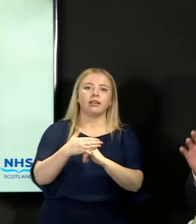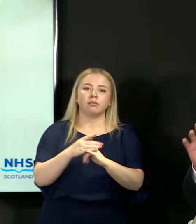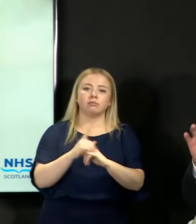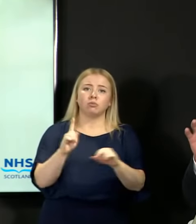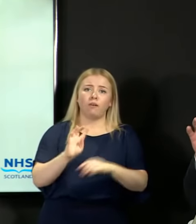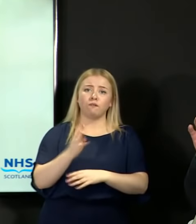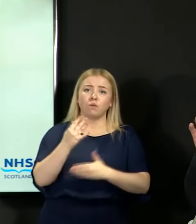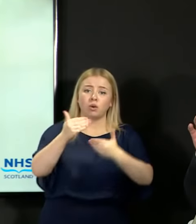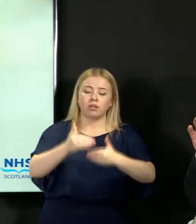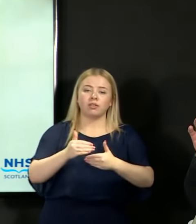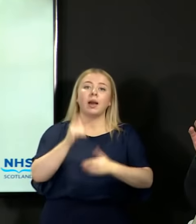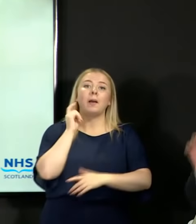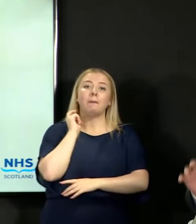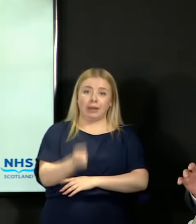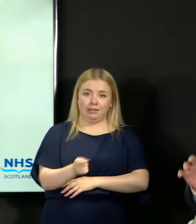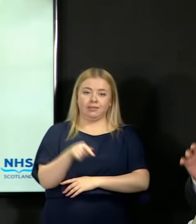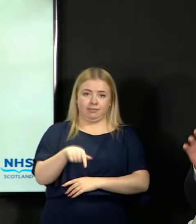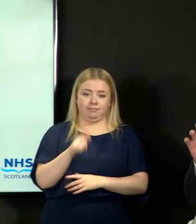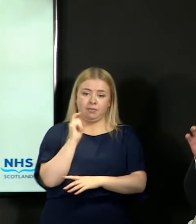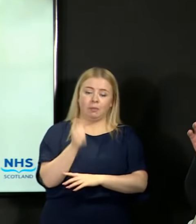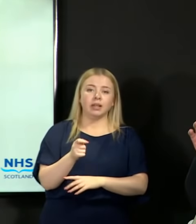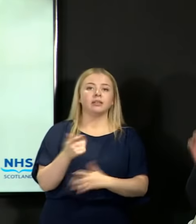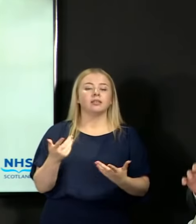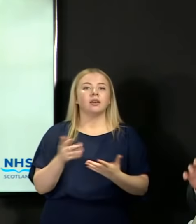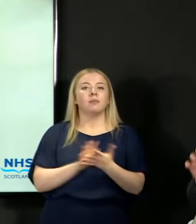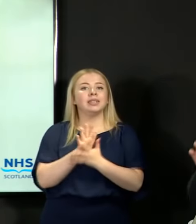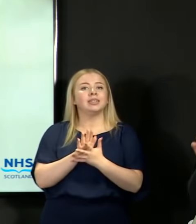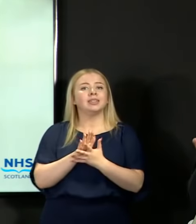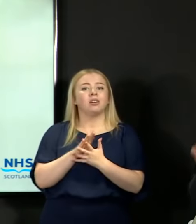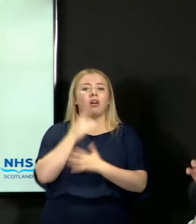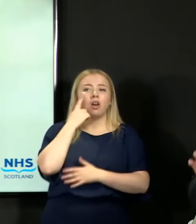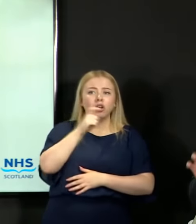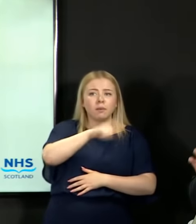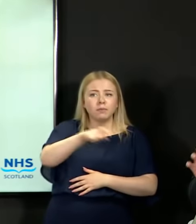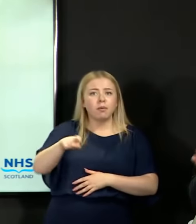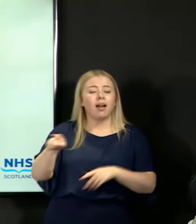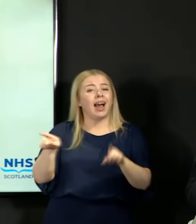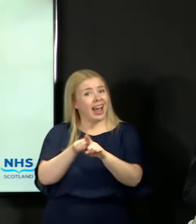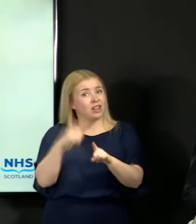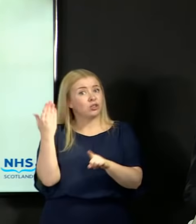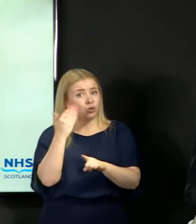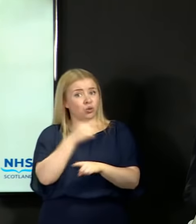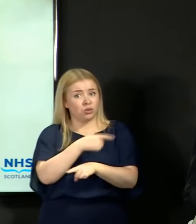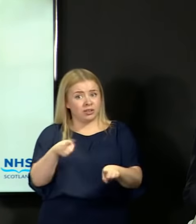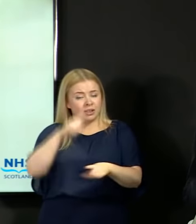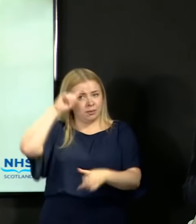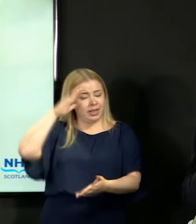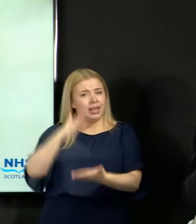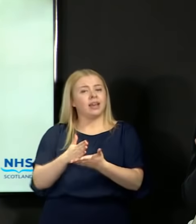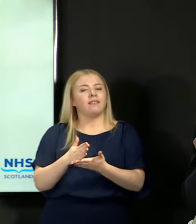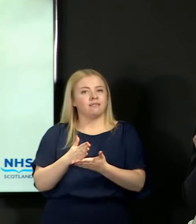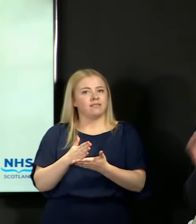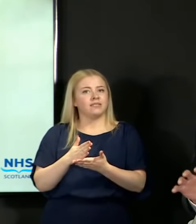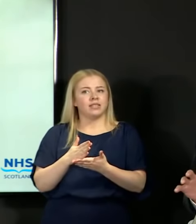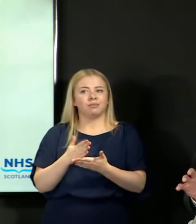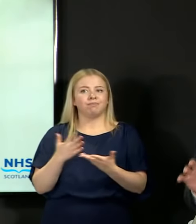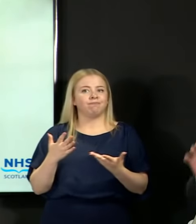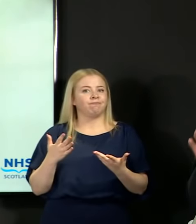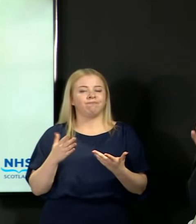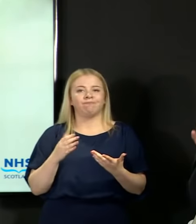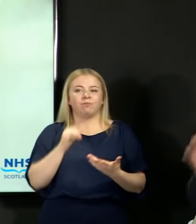And I think young people and schools who believe that results are not appropriate, and that